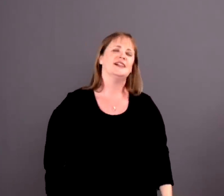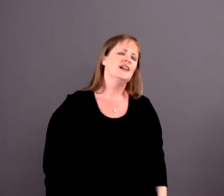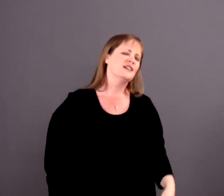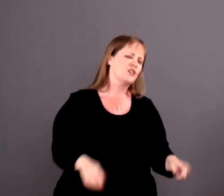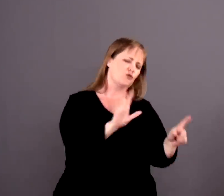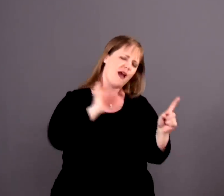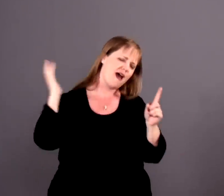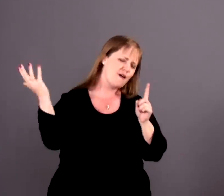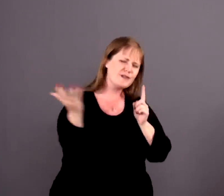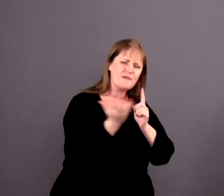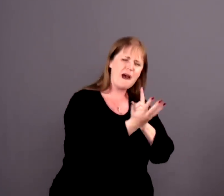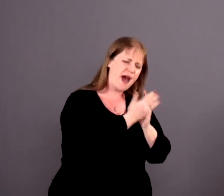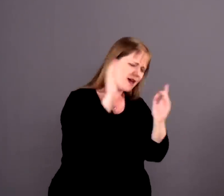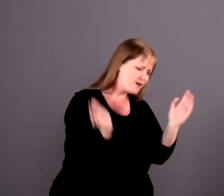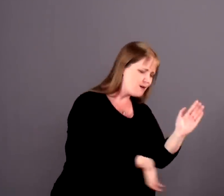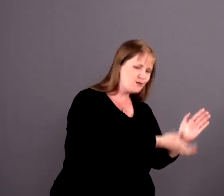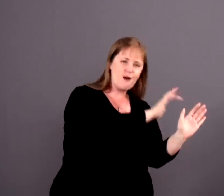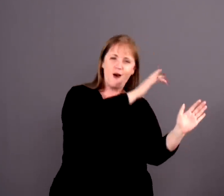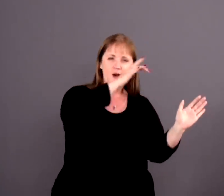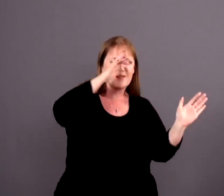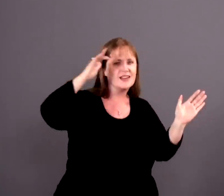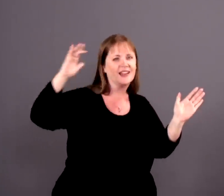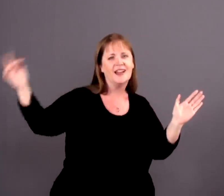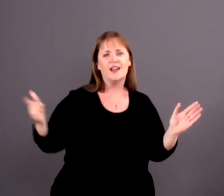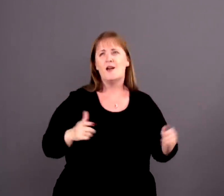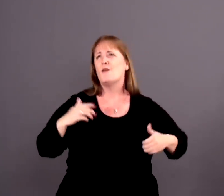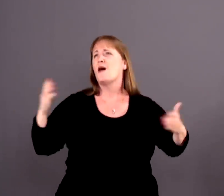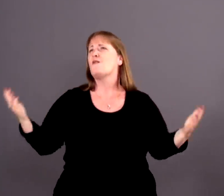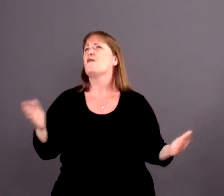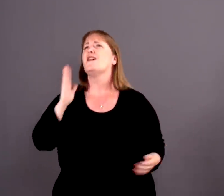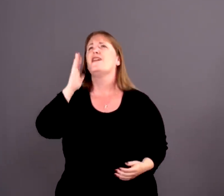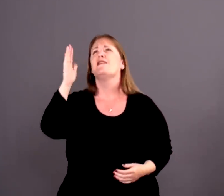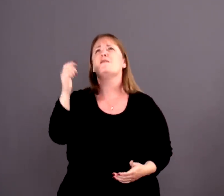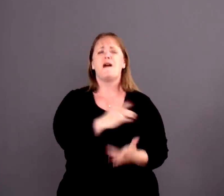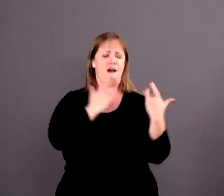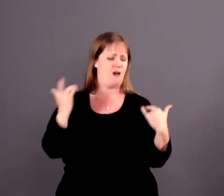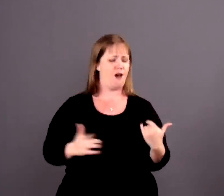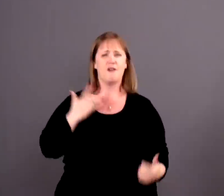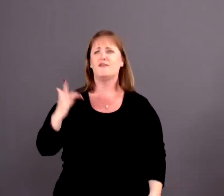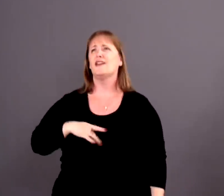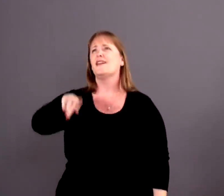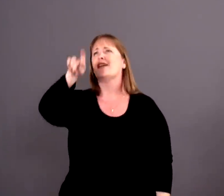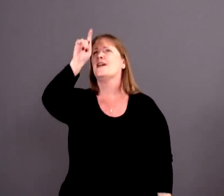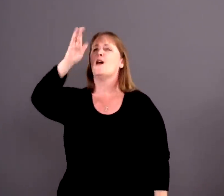Surrounded by your glory, What will my heart feel?